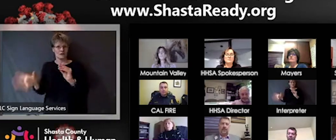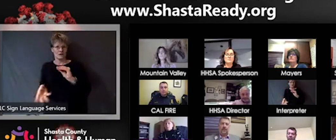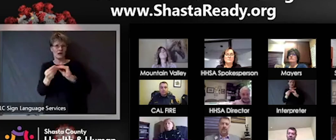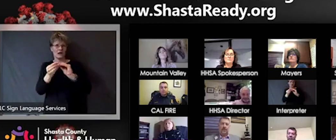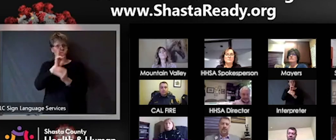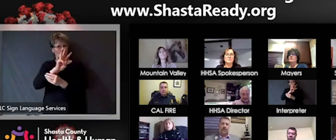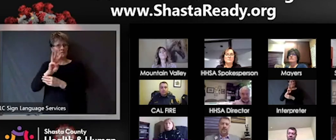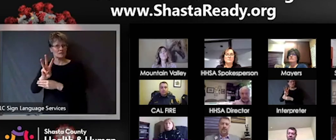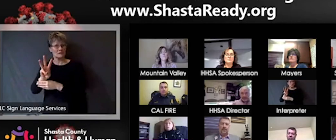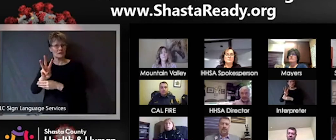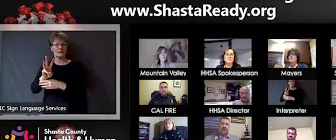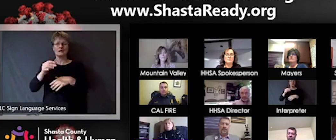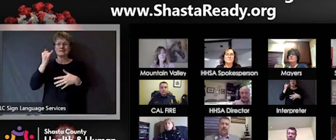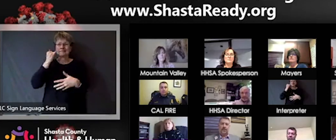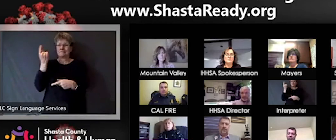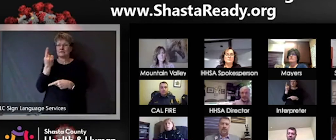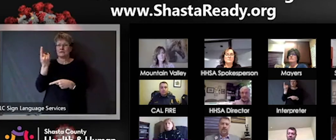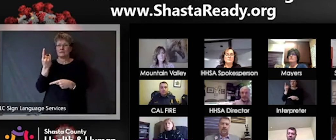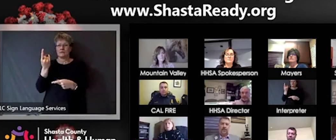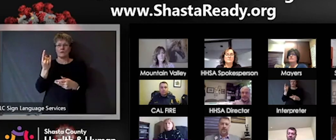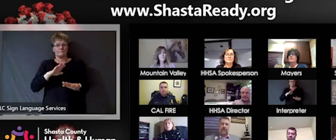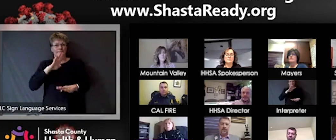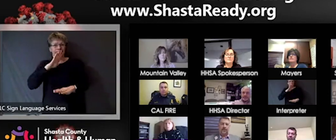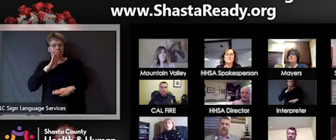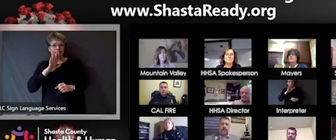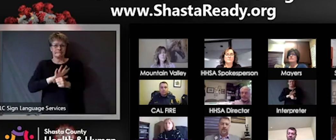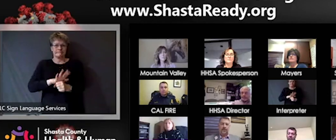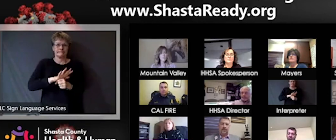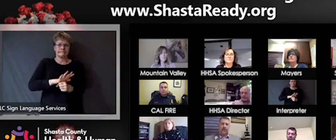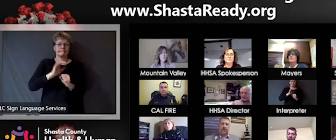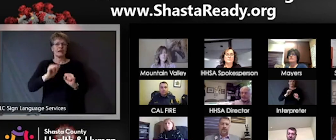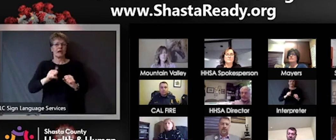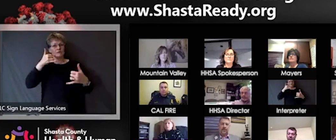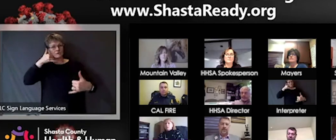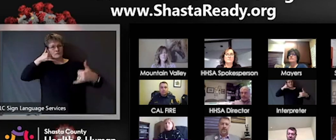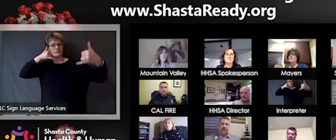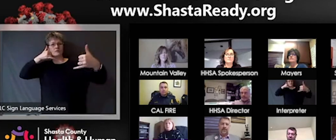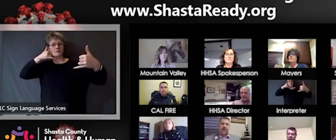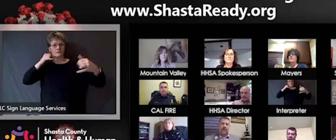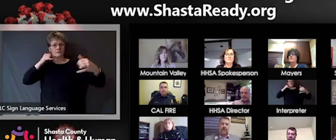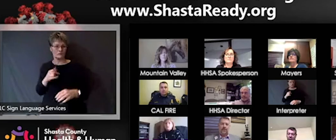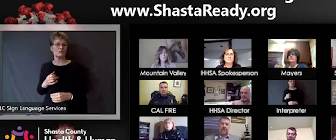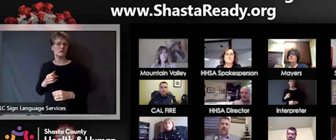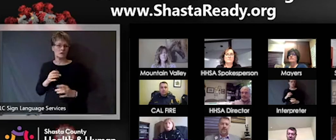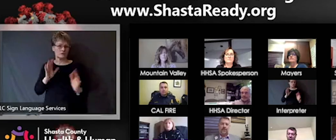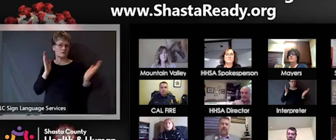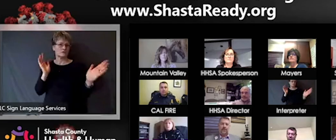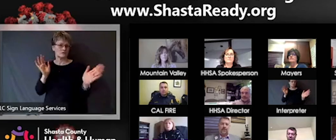trying to get up and running a warm line specific to helping folks who have you